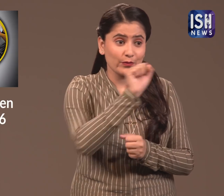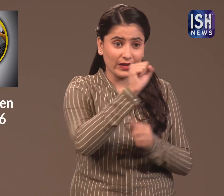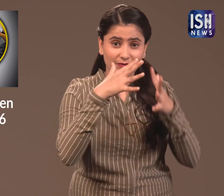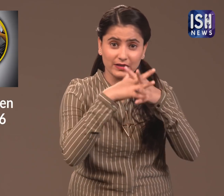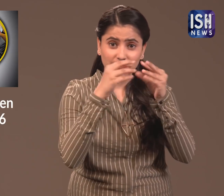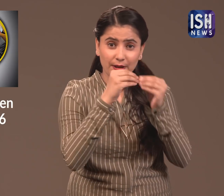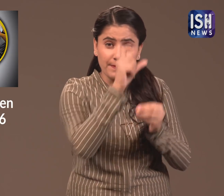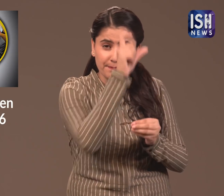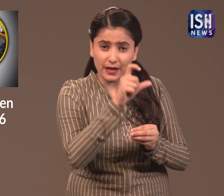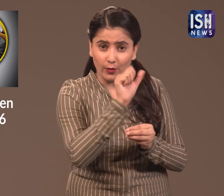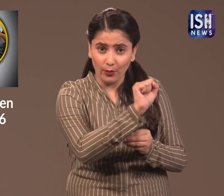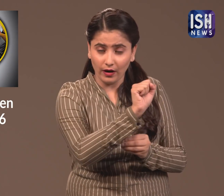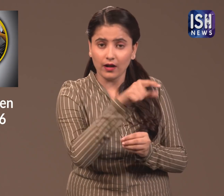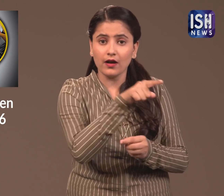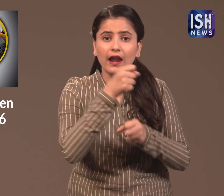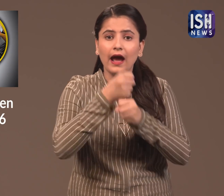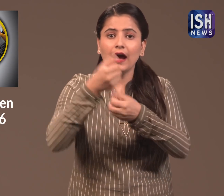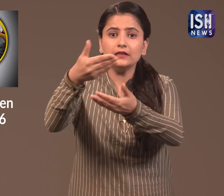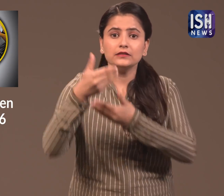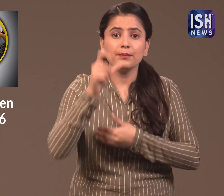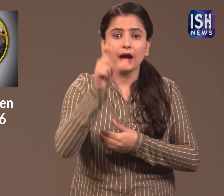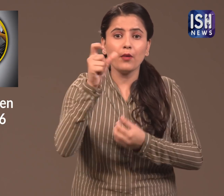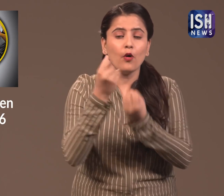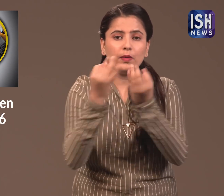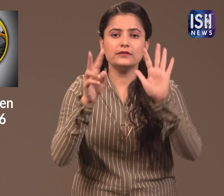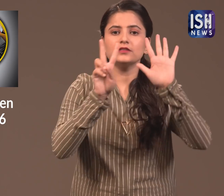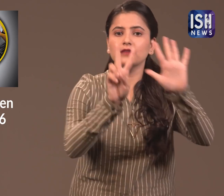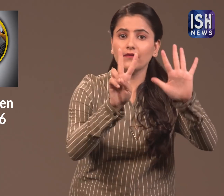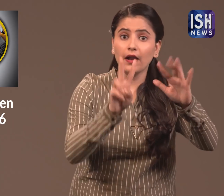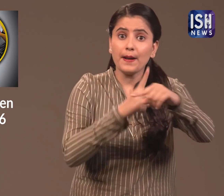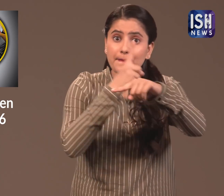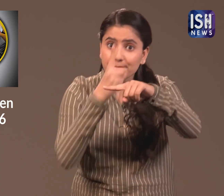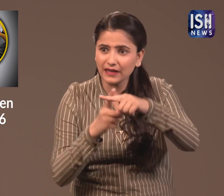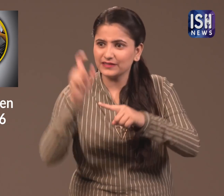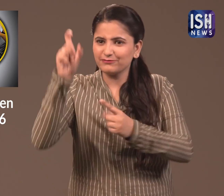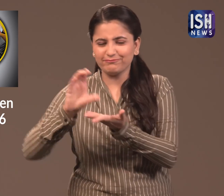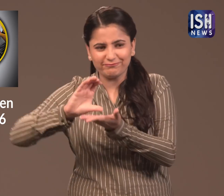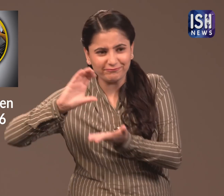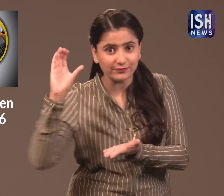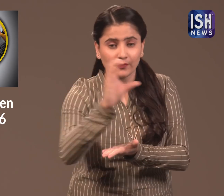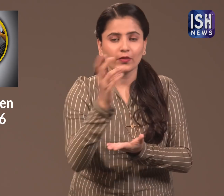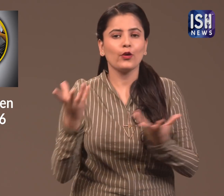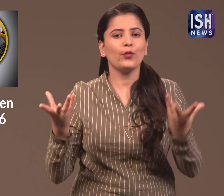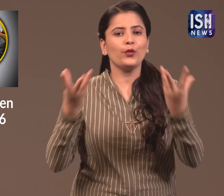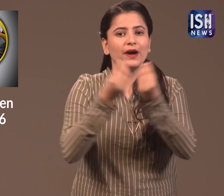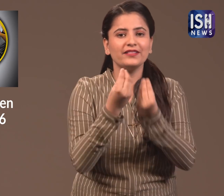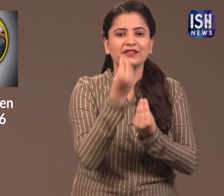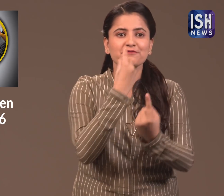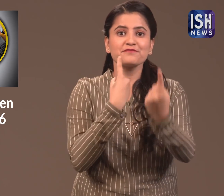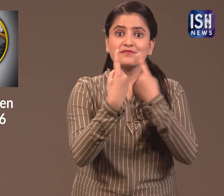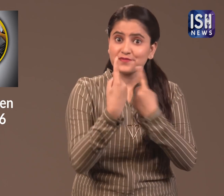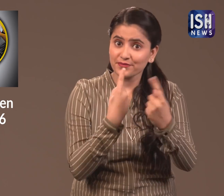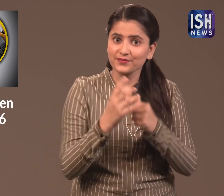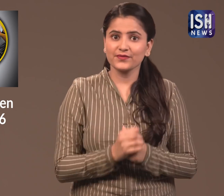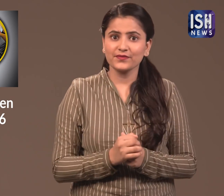Mr Buffett, seven of his guests and the winning bidder all had lunch together.